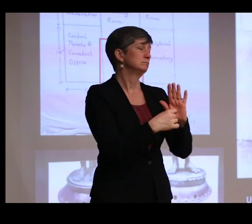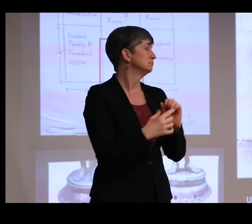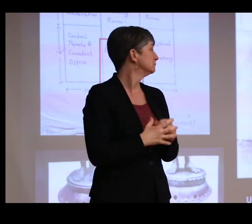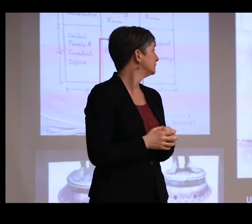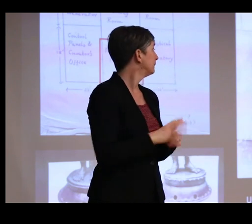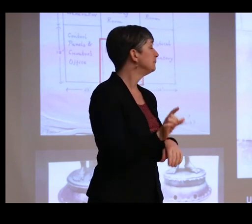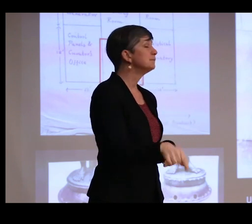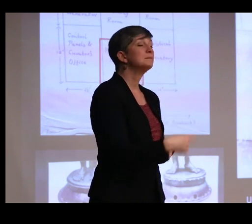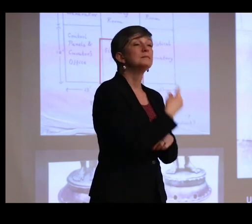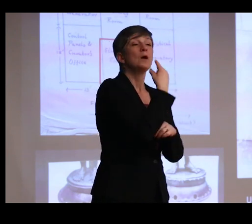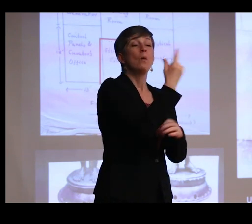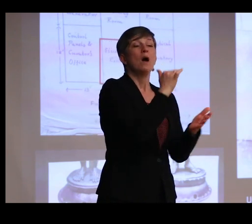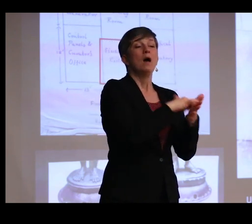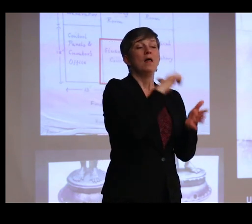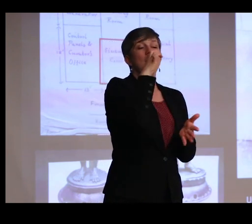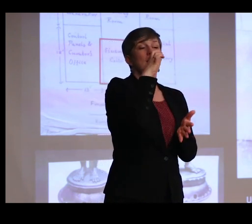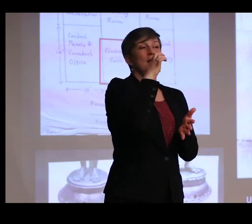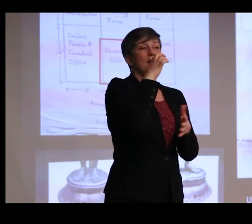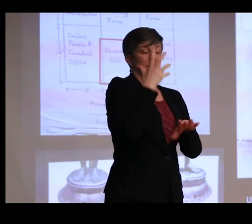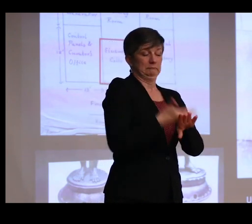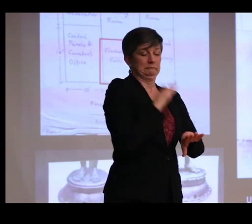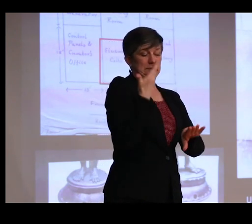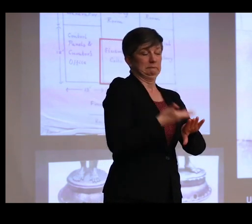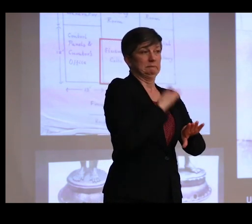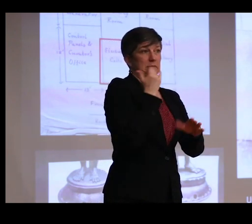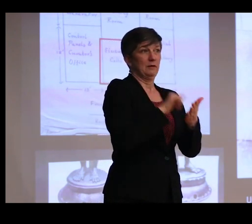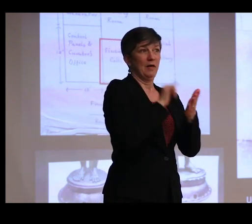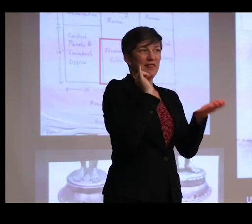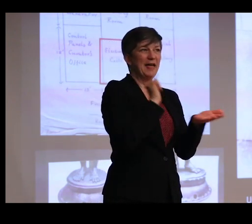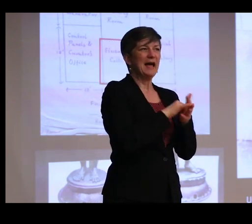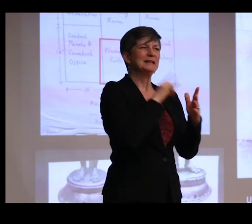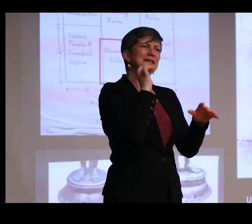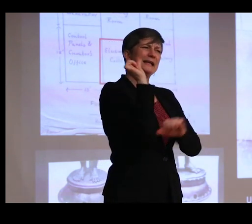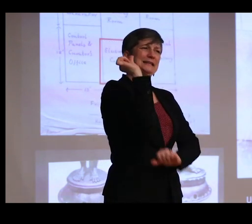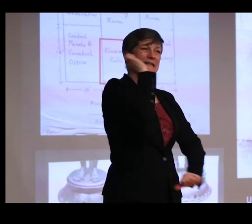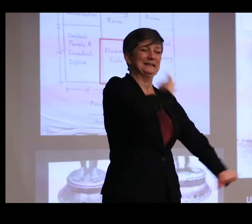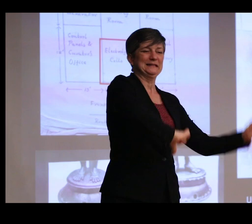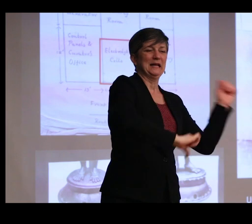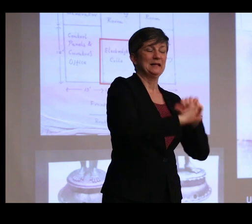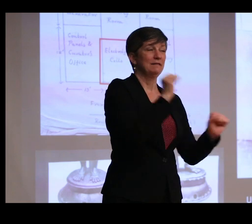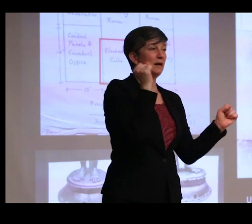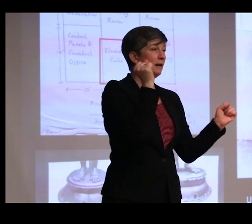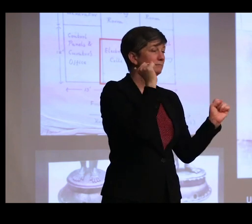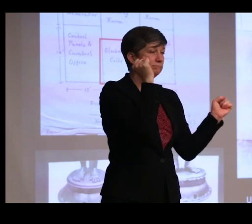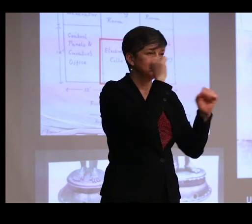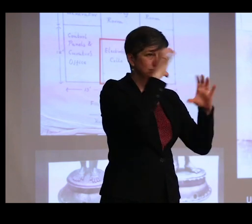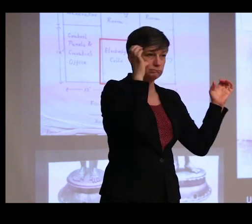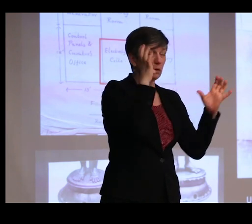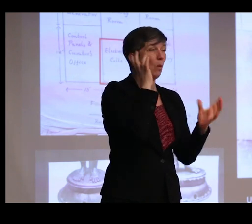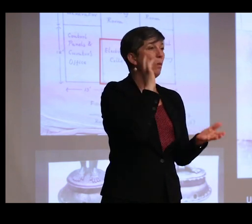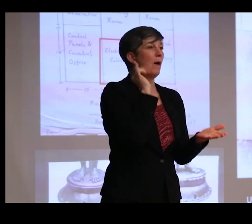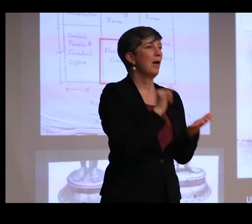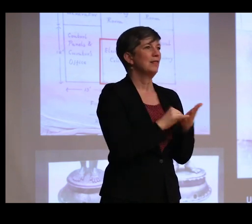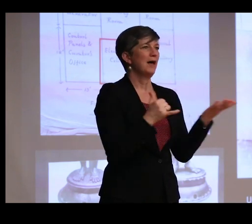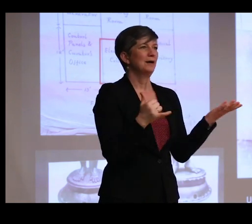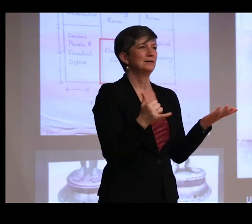One is that the removal of corrosion from the bronzes was a kind of scientific marvel, right? A kind of touch-less car wash, right?